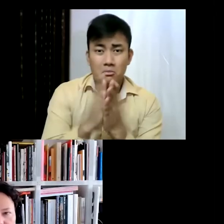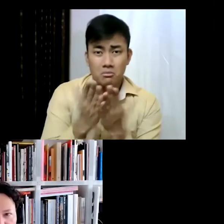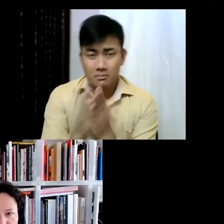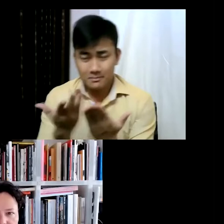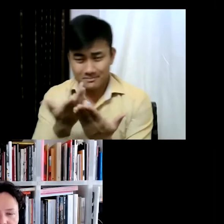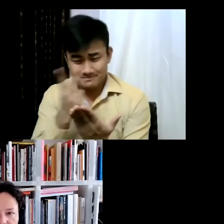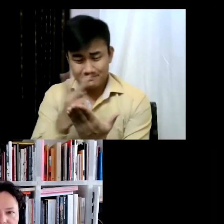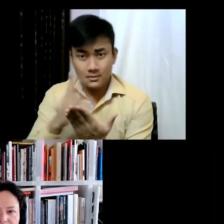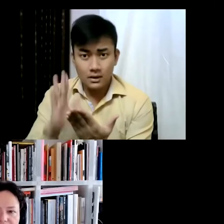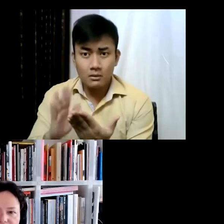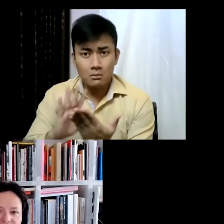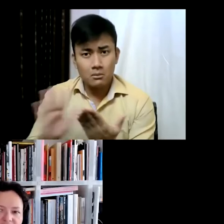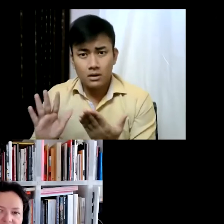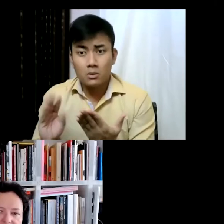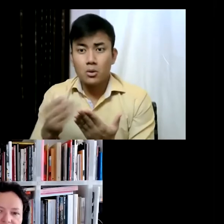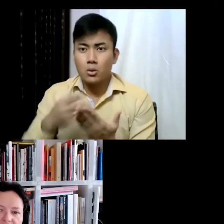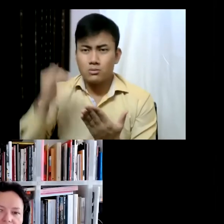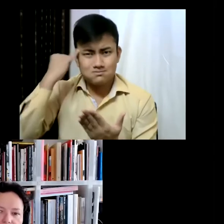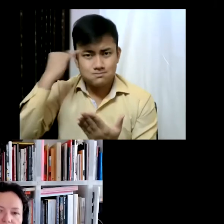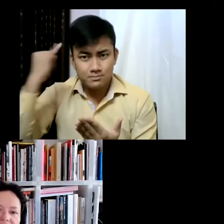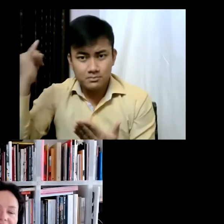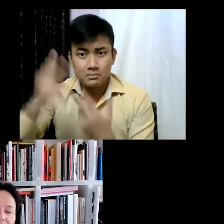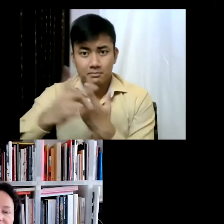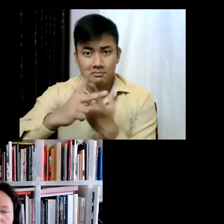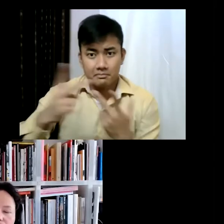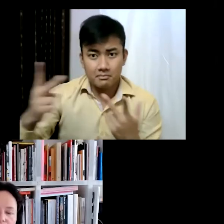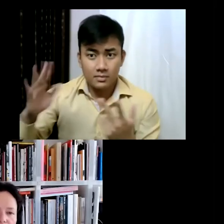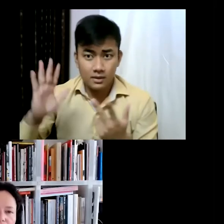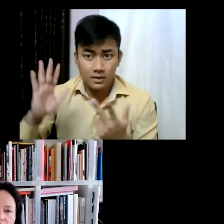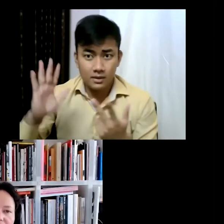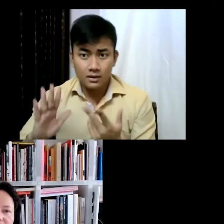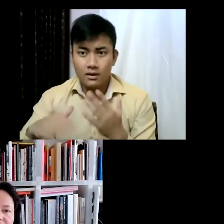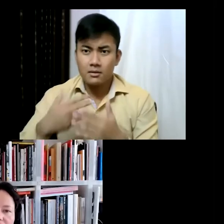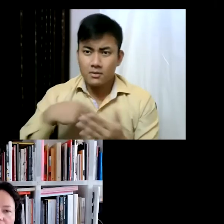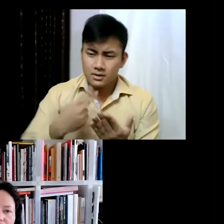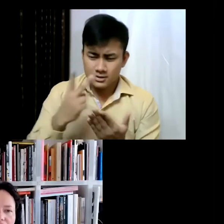Not just The Milk of Dreams, but she has put together incredible short stories and novels,